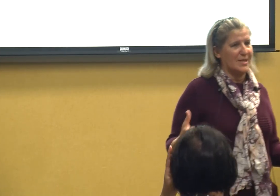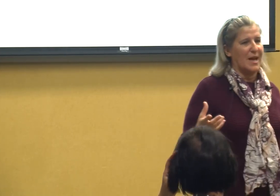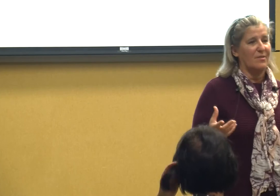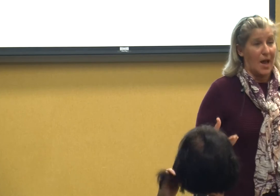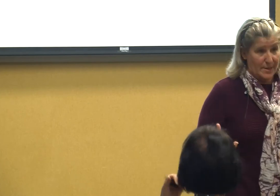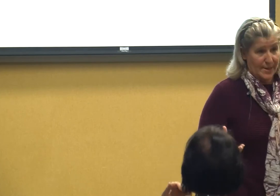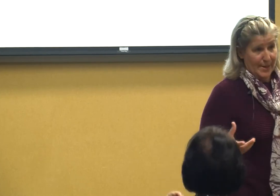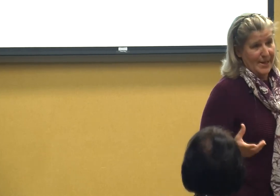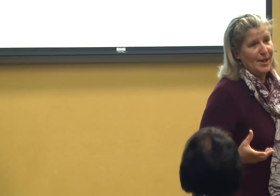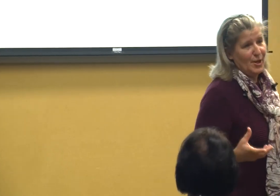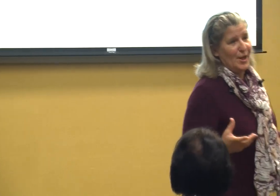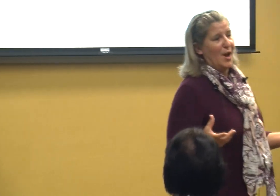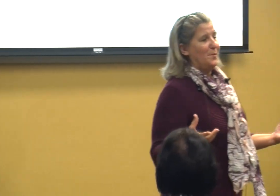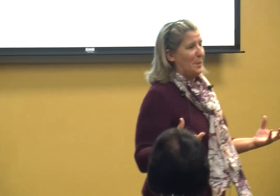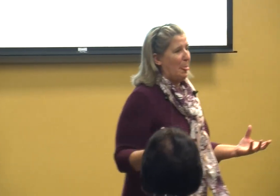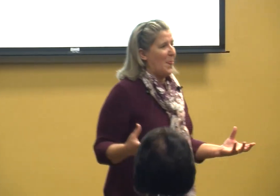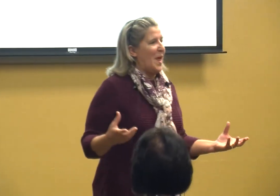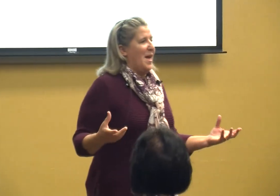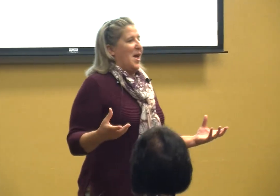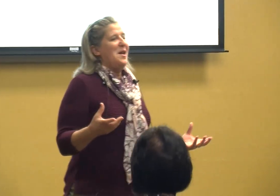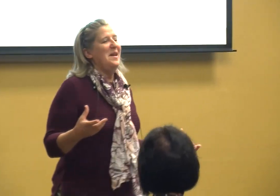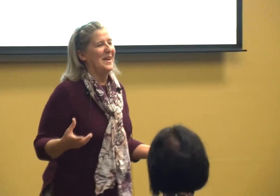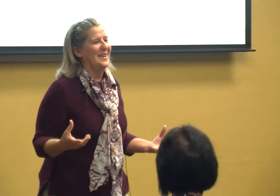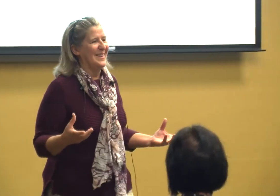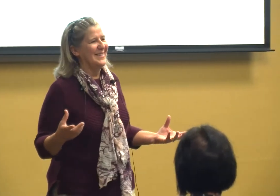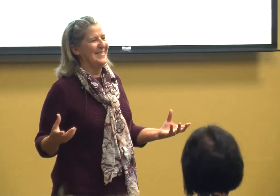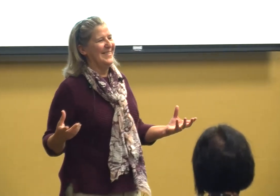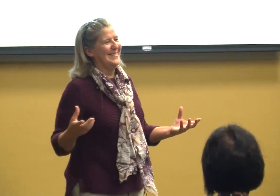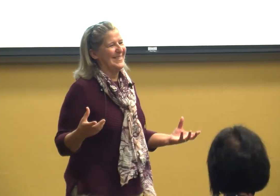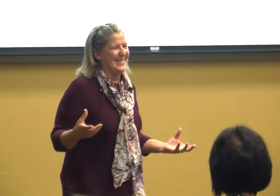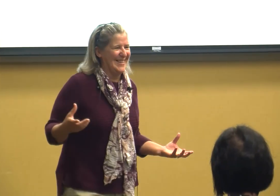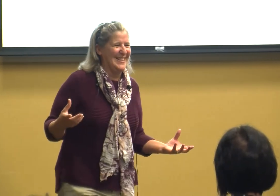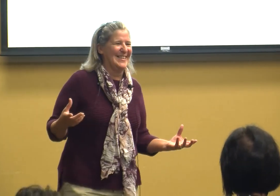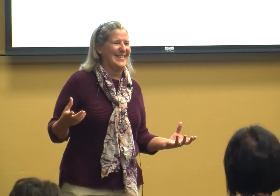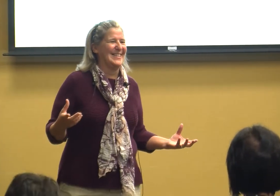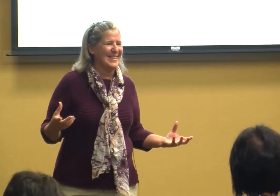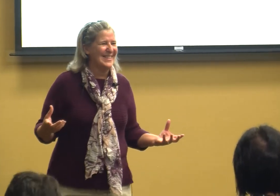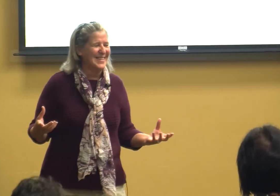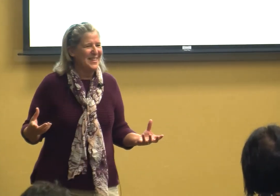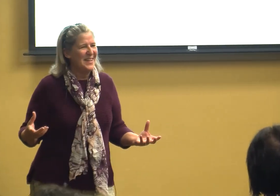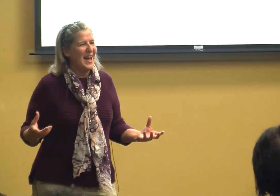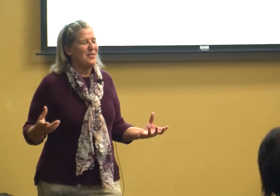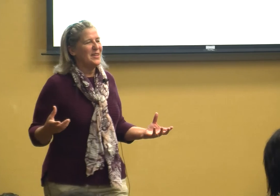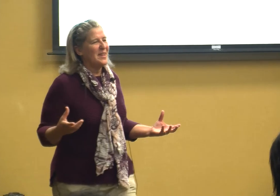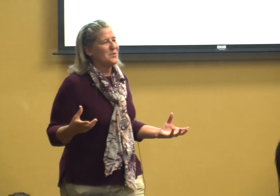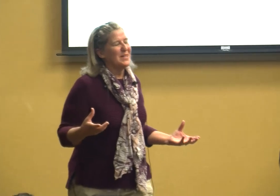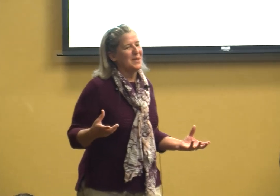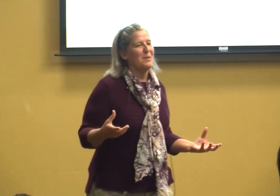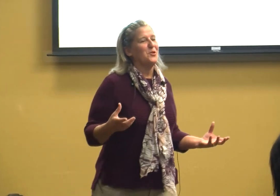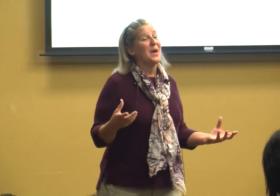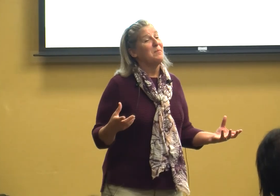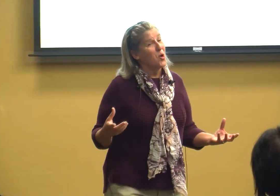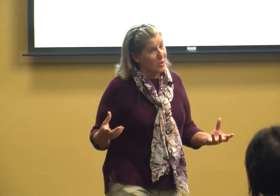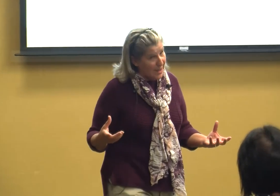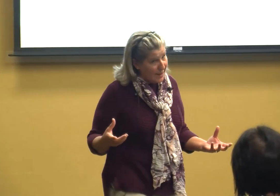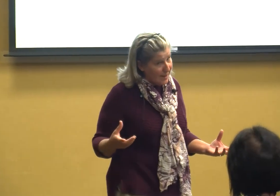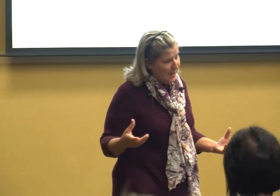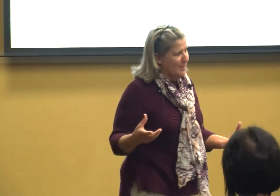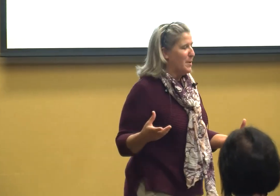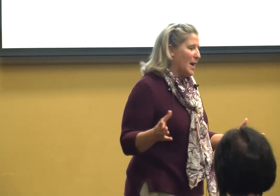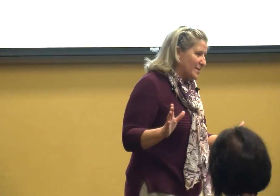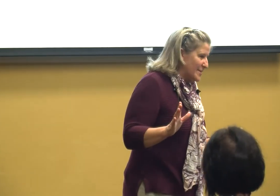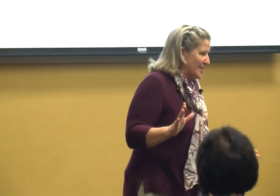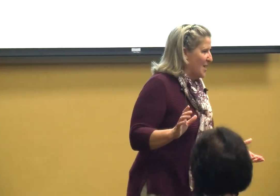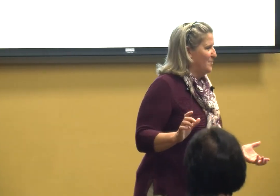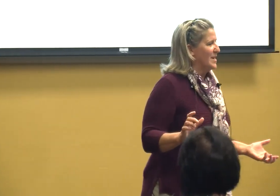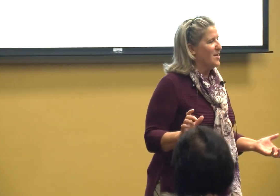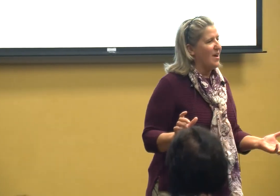to take that you know I think that's why some of you came early but you know that's all right